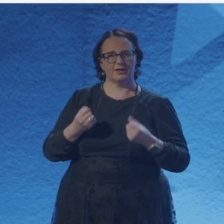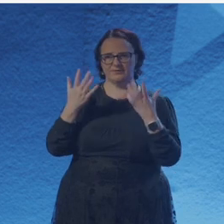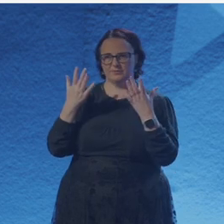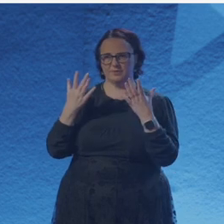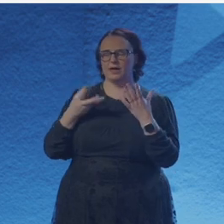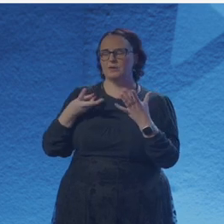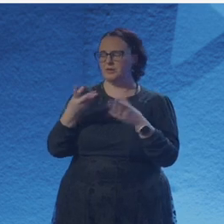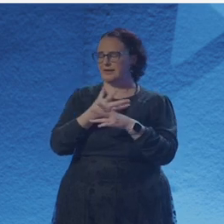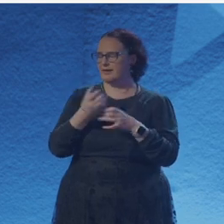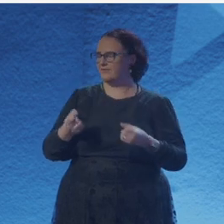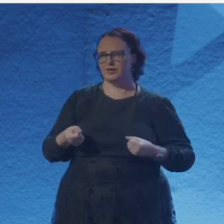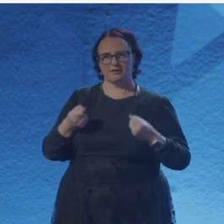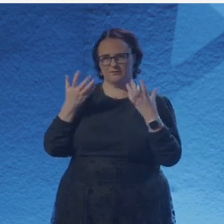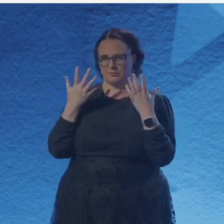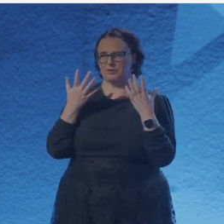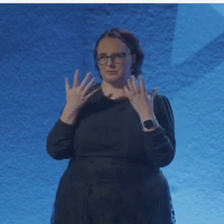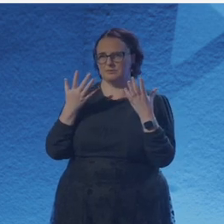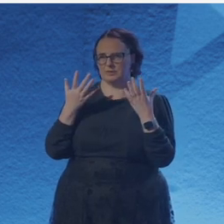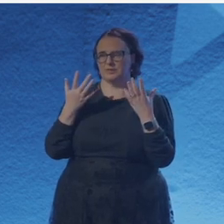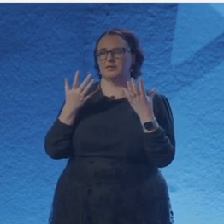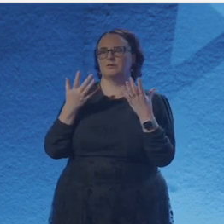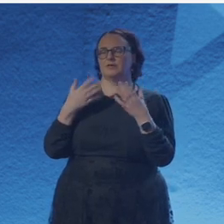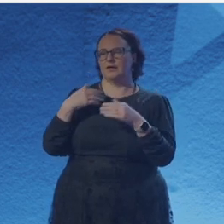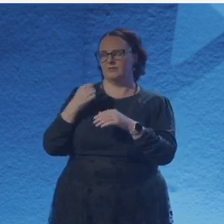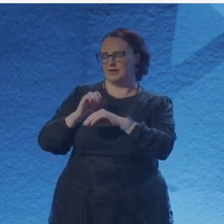to the excruciating sufferings that exist in this world